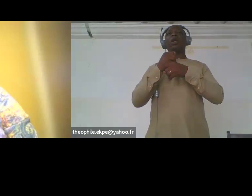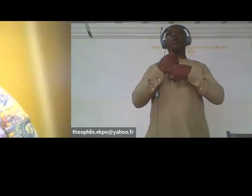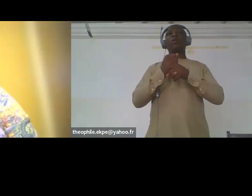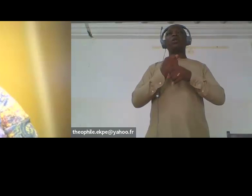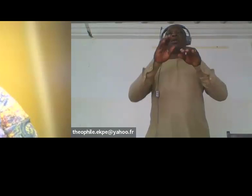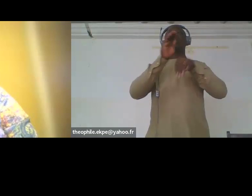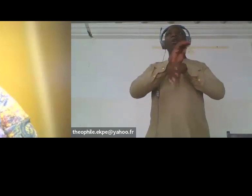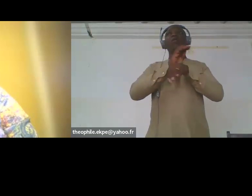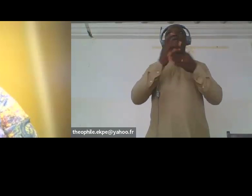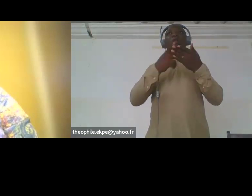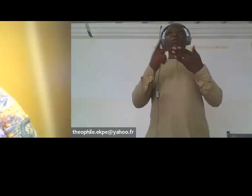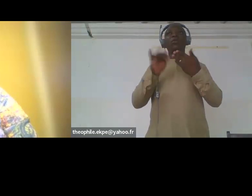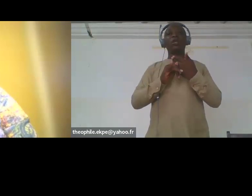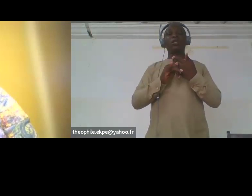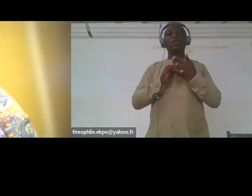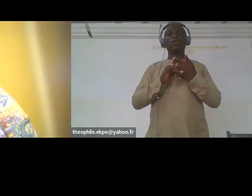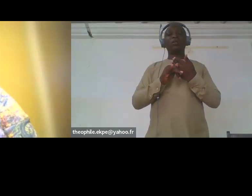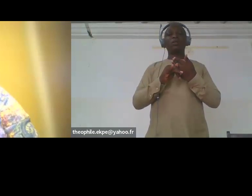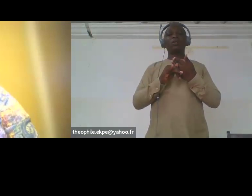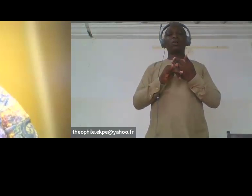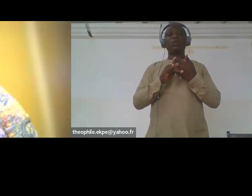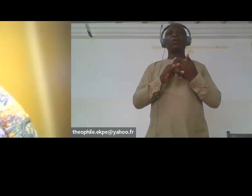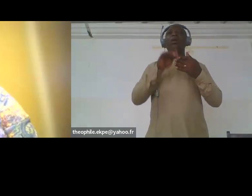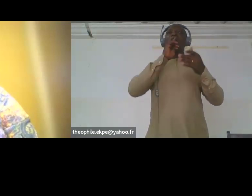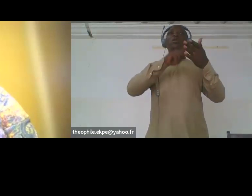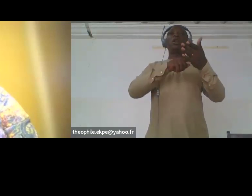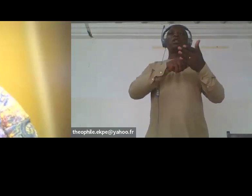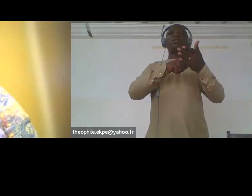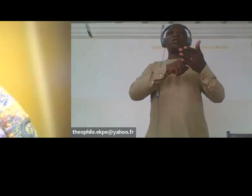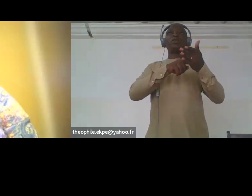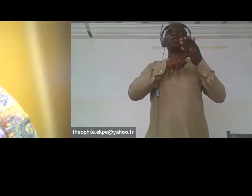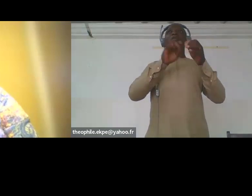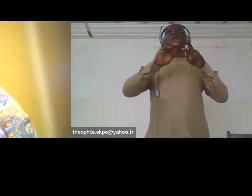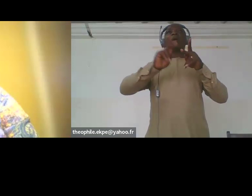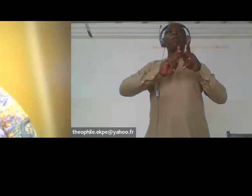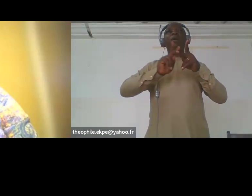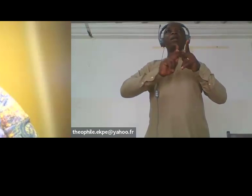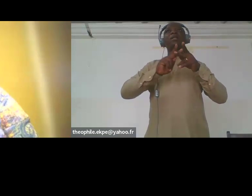requirement of intersectional practice and this enables greater program uptake